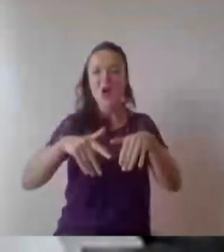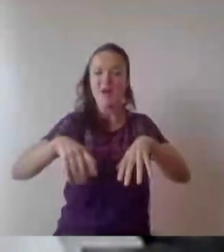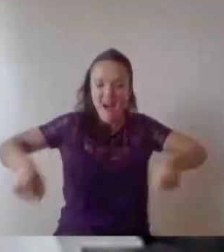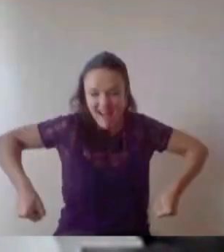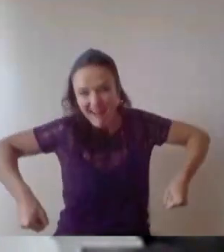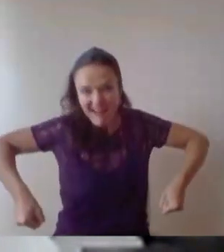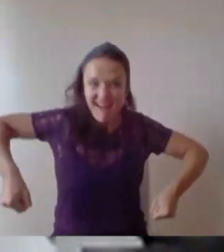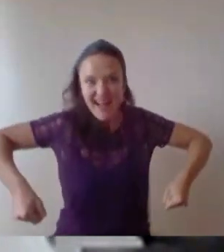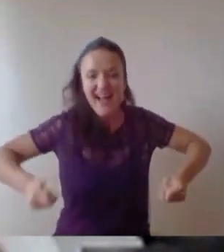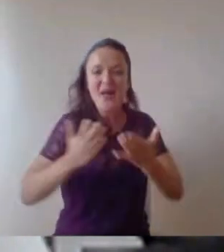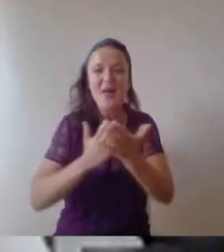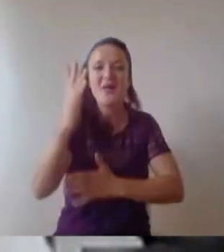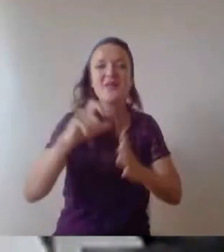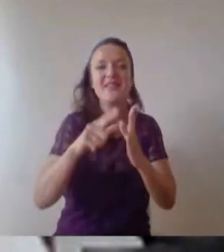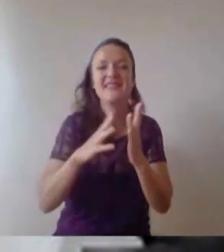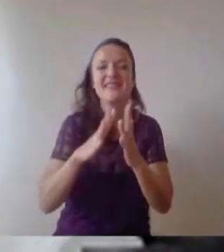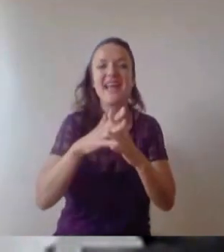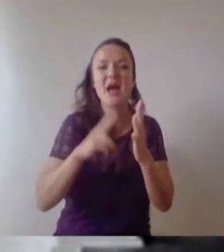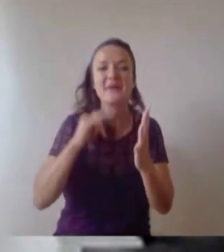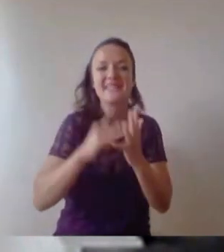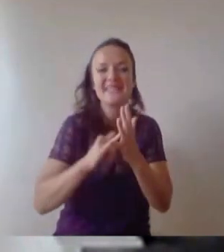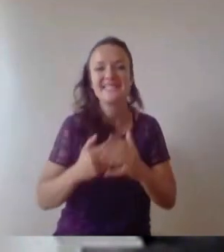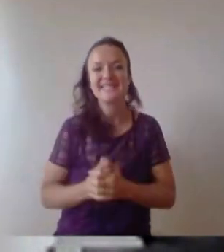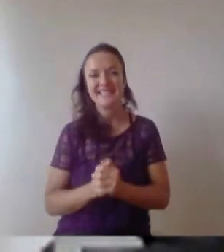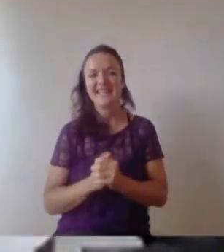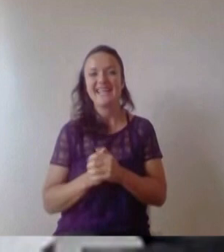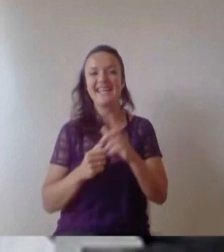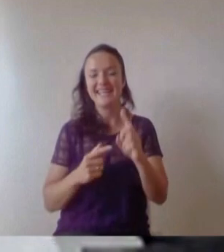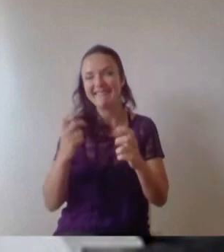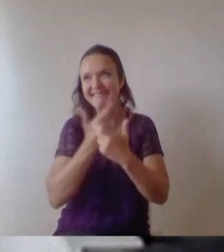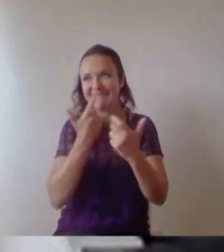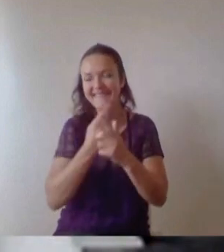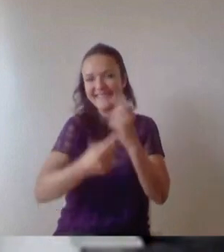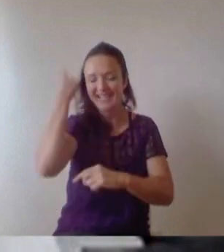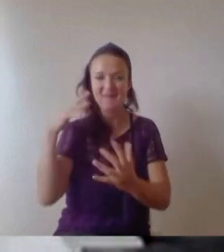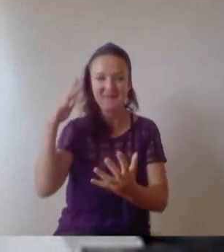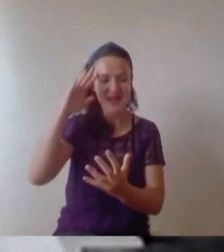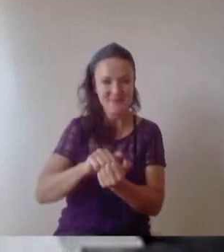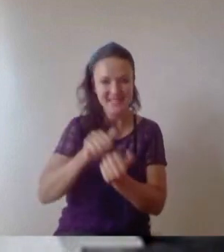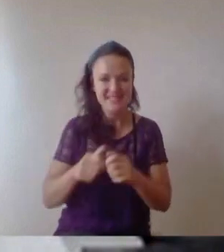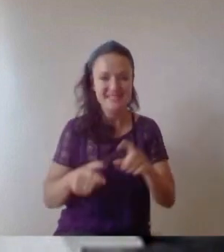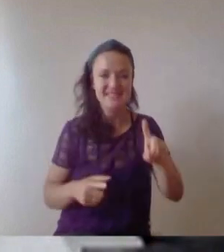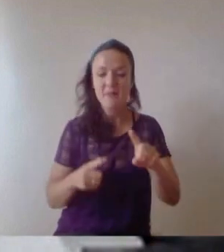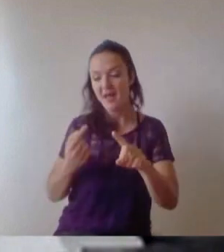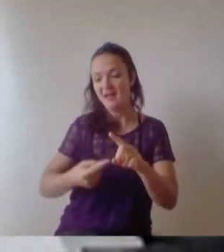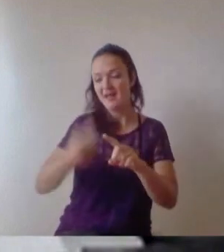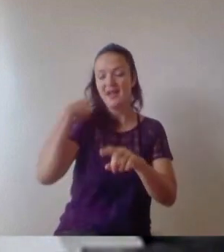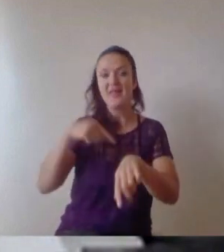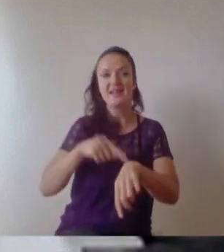I had fingers which automatically type function declarations whenever I got within a few meters of keyboard. But I also had a huge ambition to